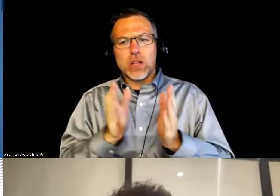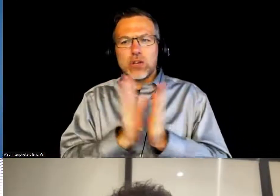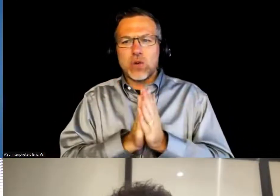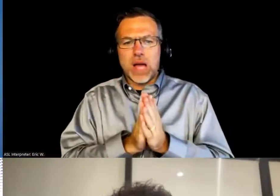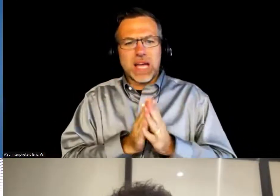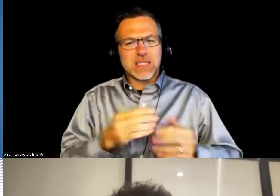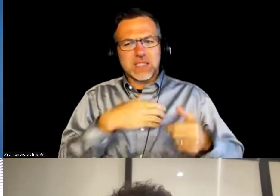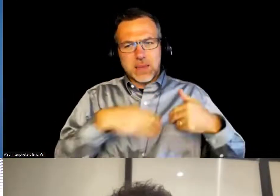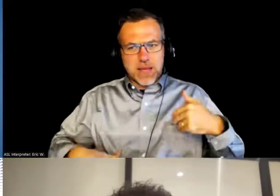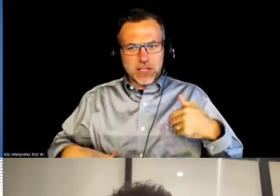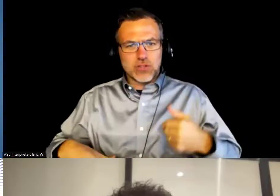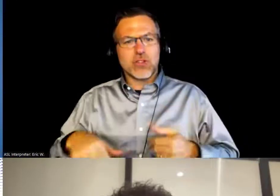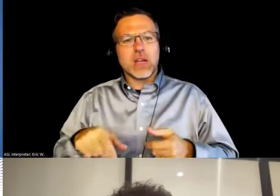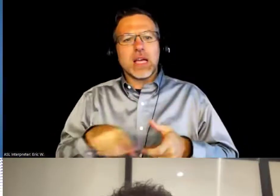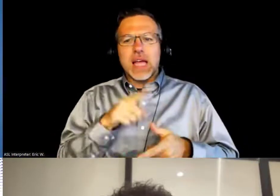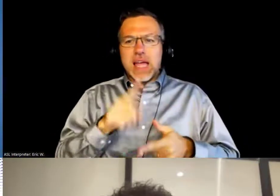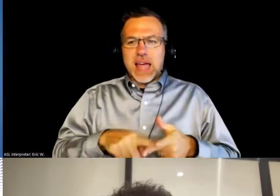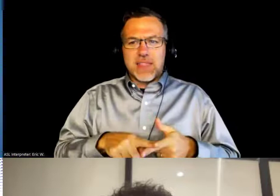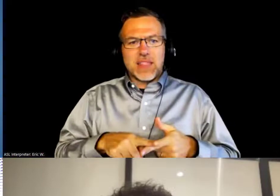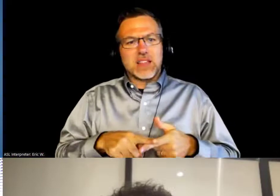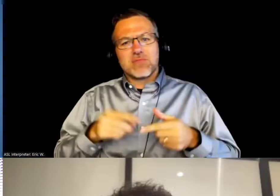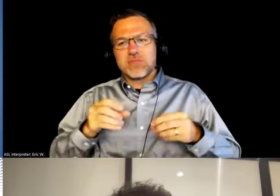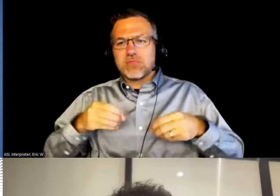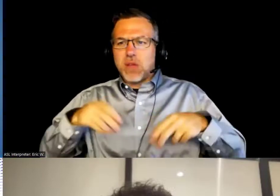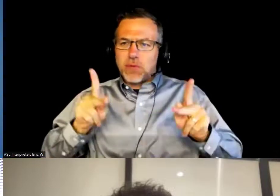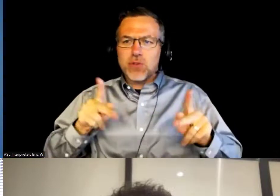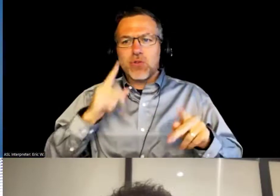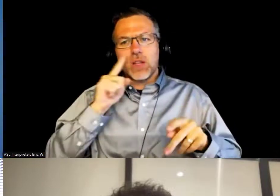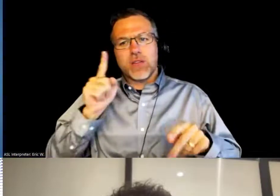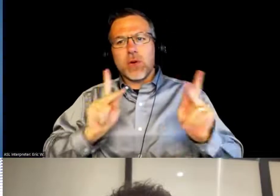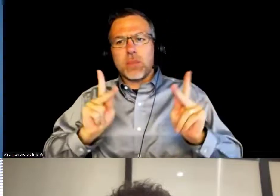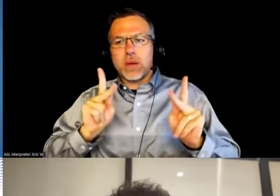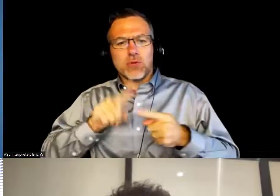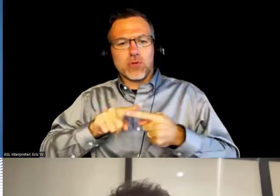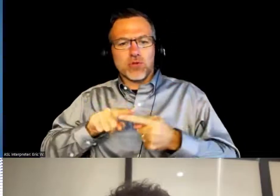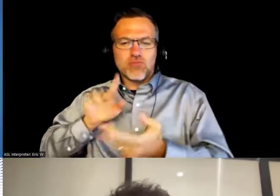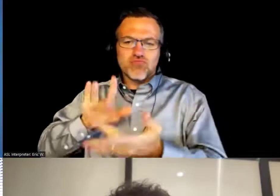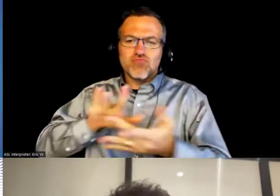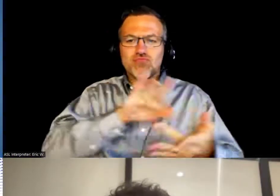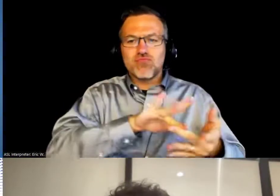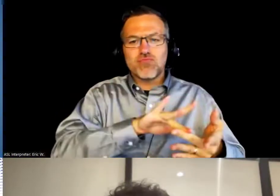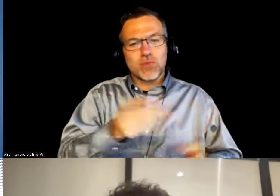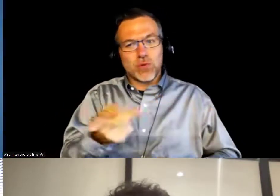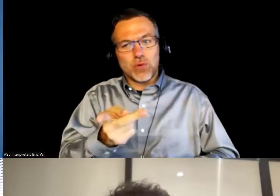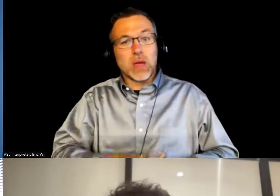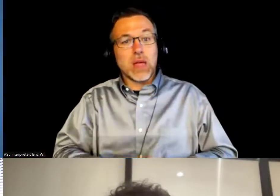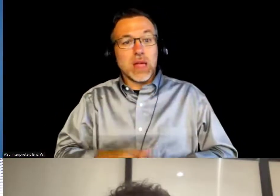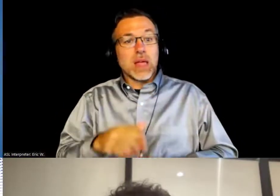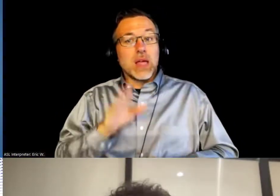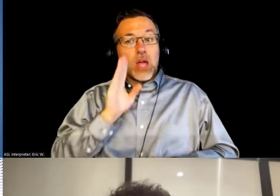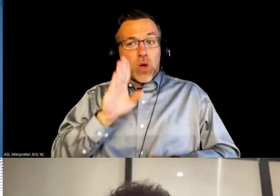and just to give an opportunity for attendees to connect with you all. So we'll be doing that next, and so now,